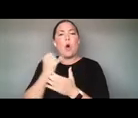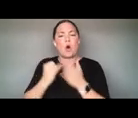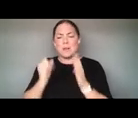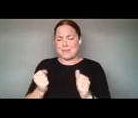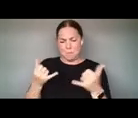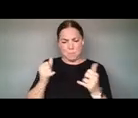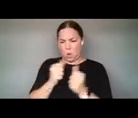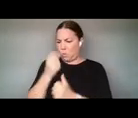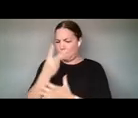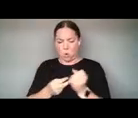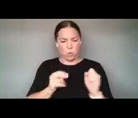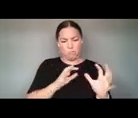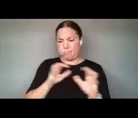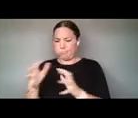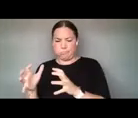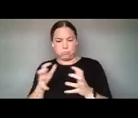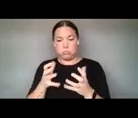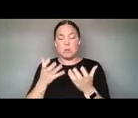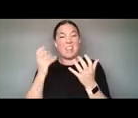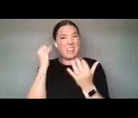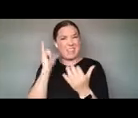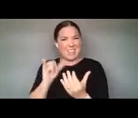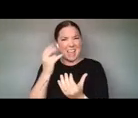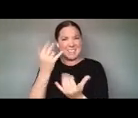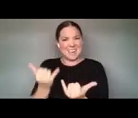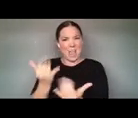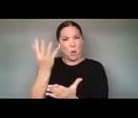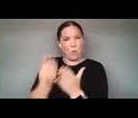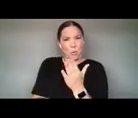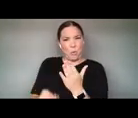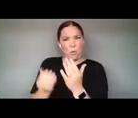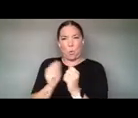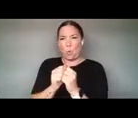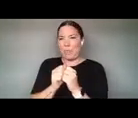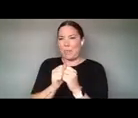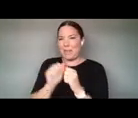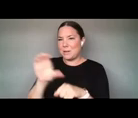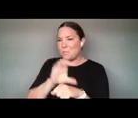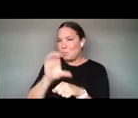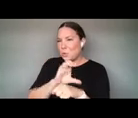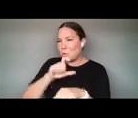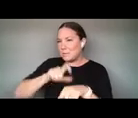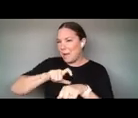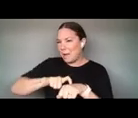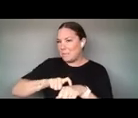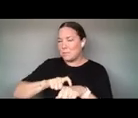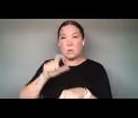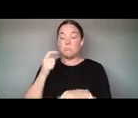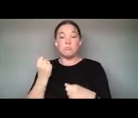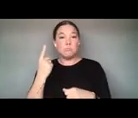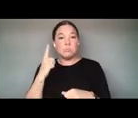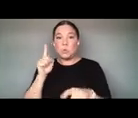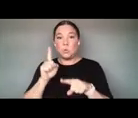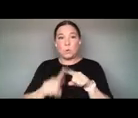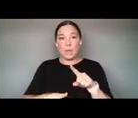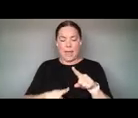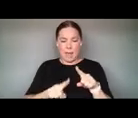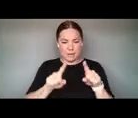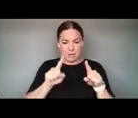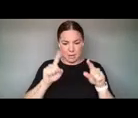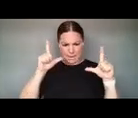THAT IS NOW GONE IN THE COMPUTATIONAL ERA. YOU CAN'T OPEN UP THE THING INSIDE HERE SO EASILY, THE